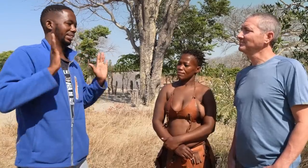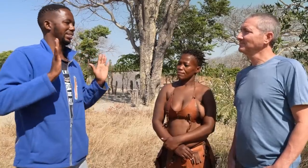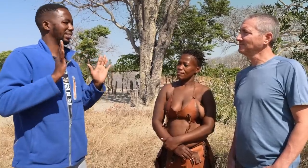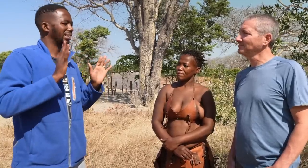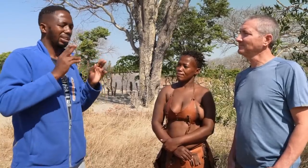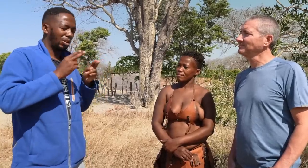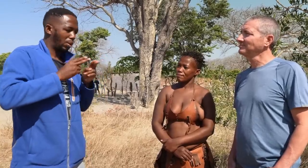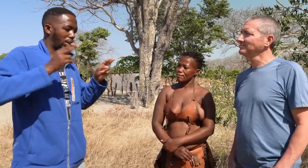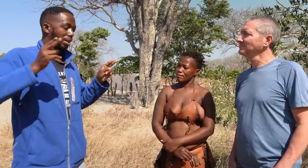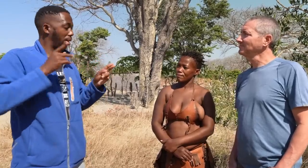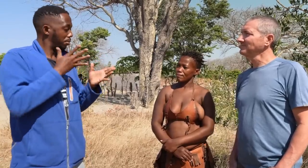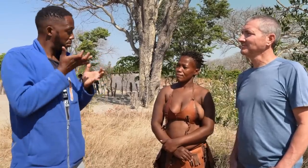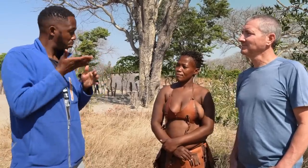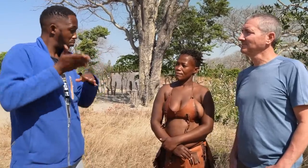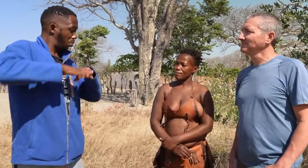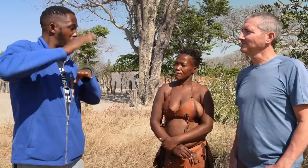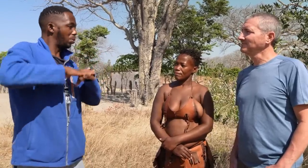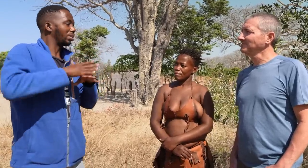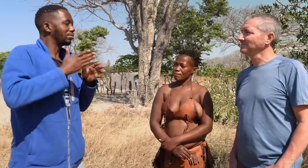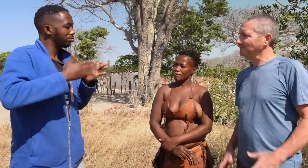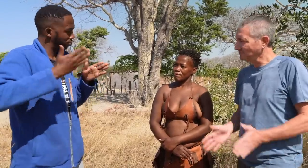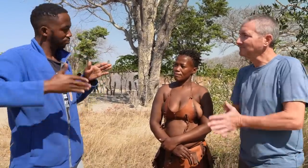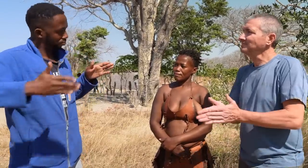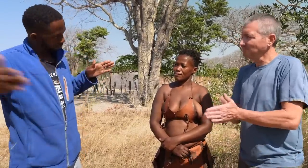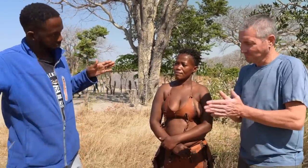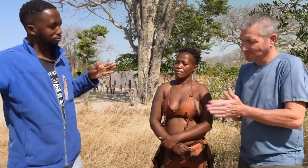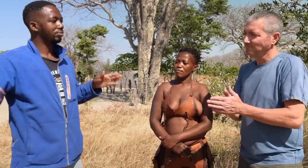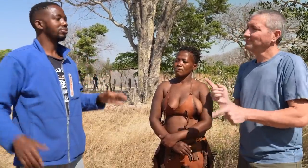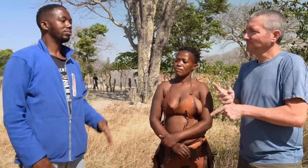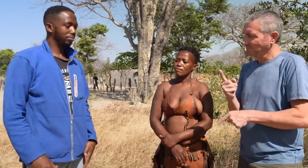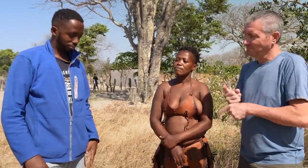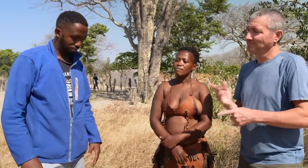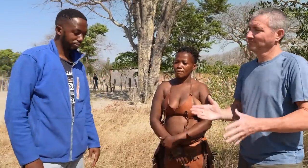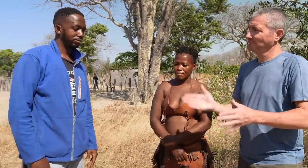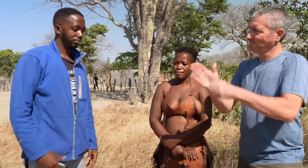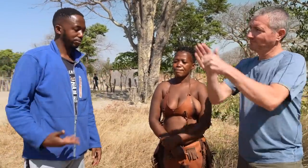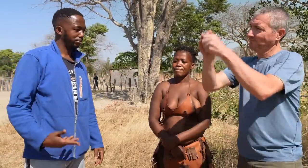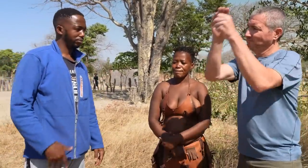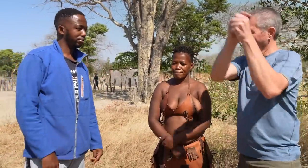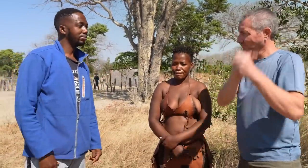And her language can be built up from there. Absolutely.